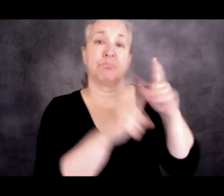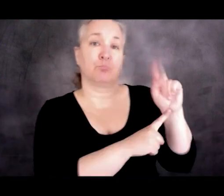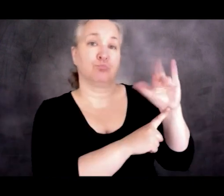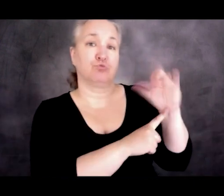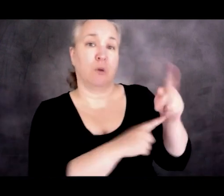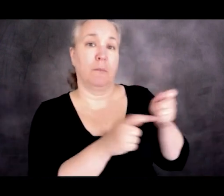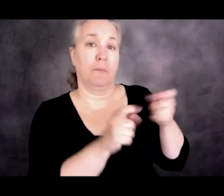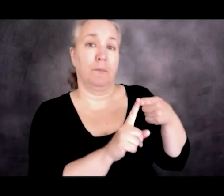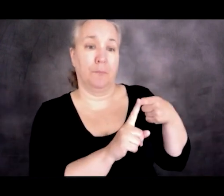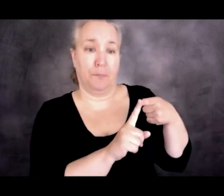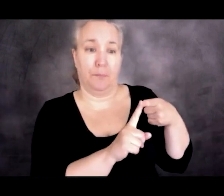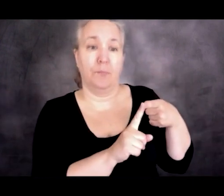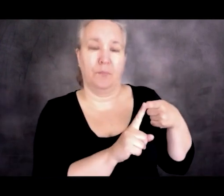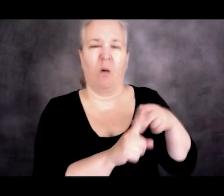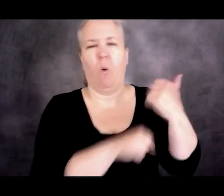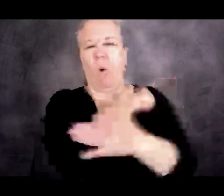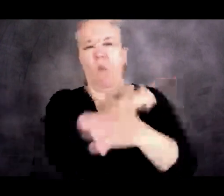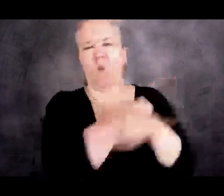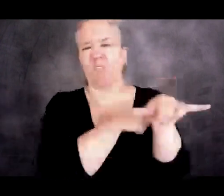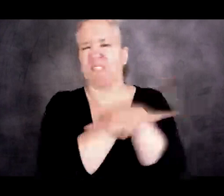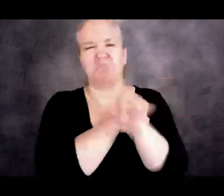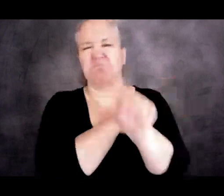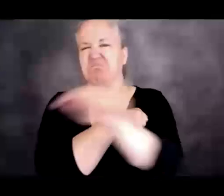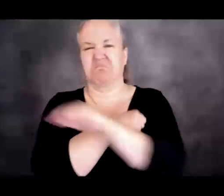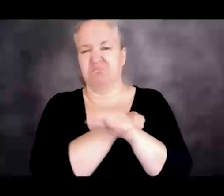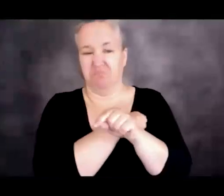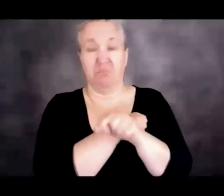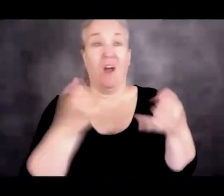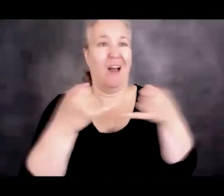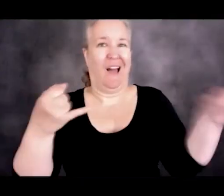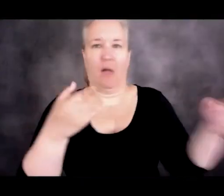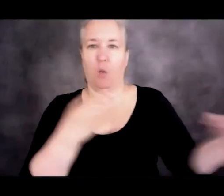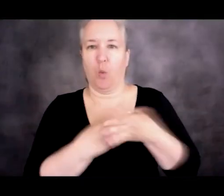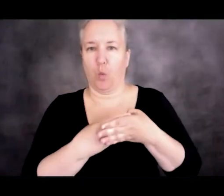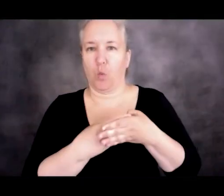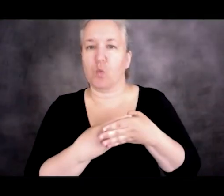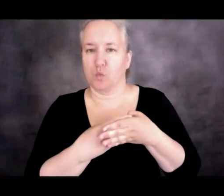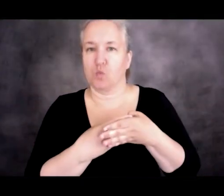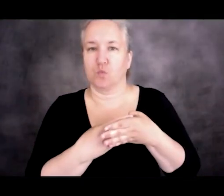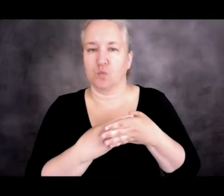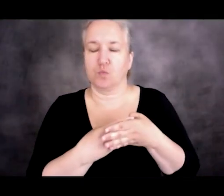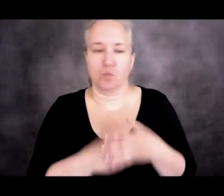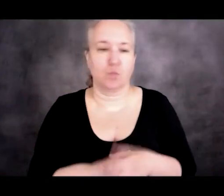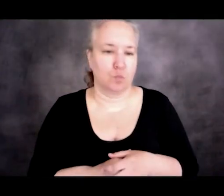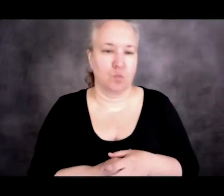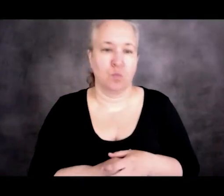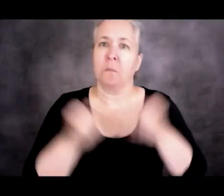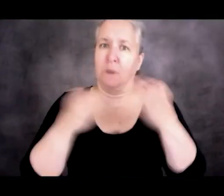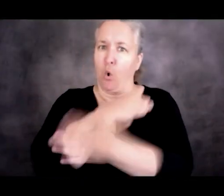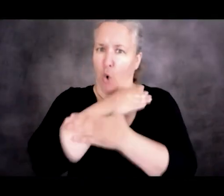along with many other countries, closed their border, the US border. Many countries closed their borders.